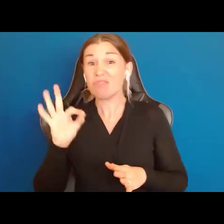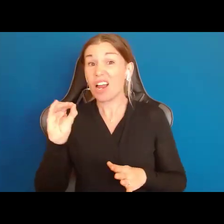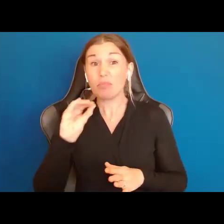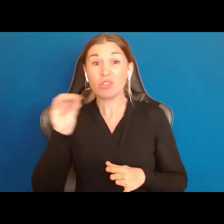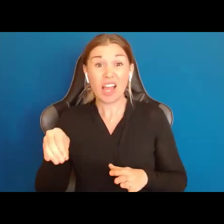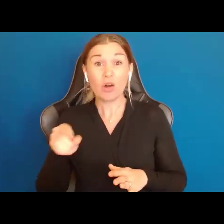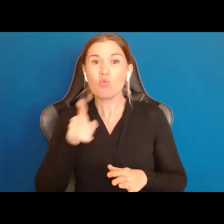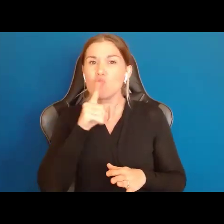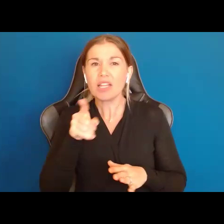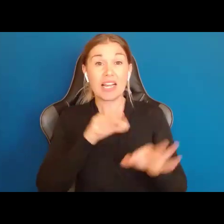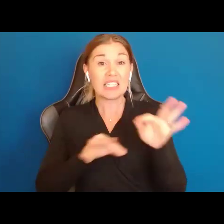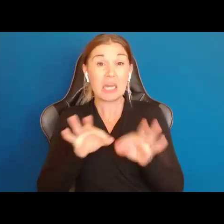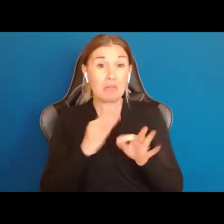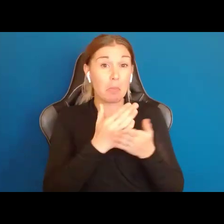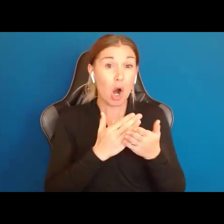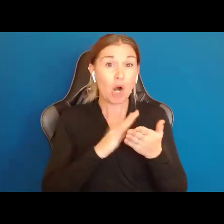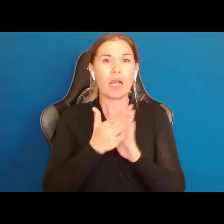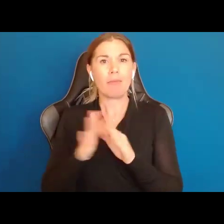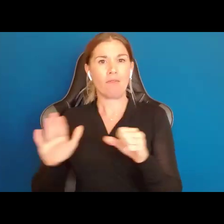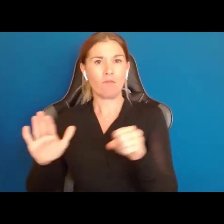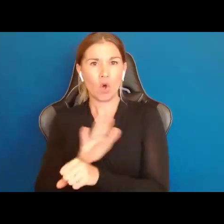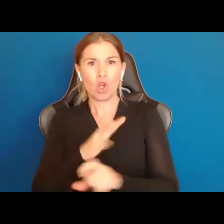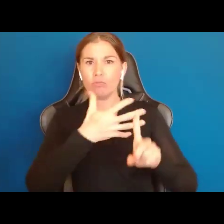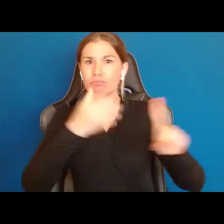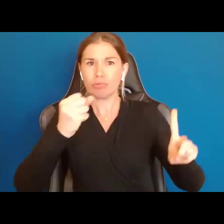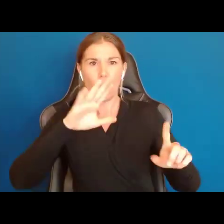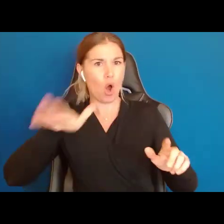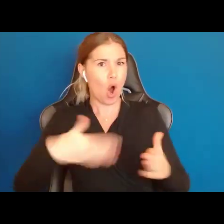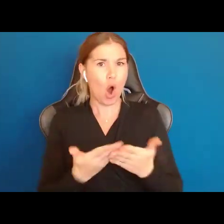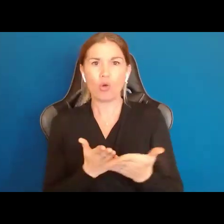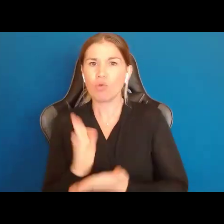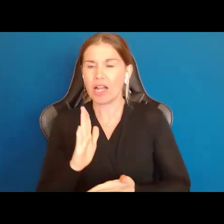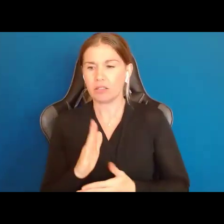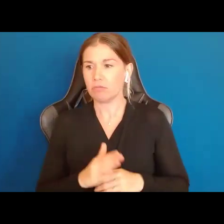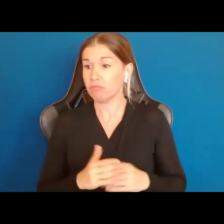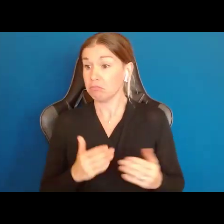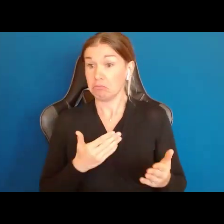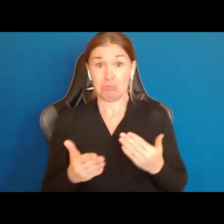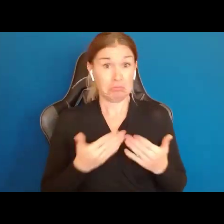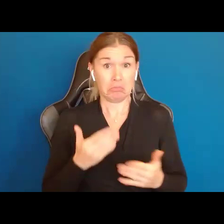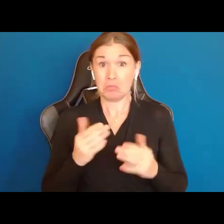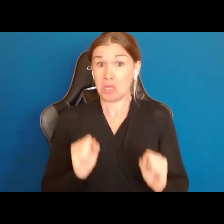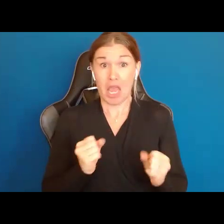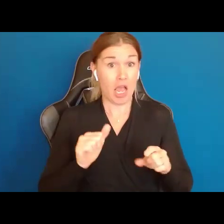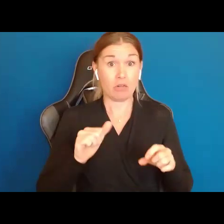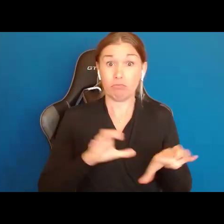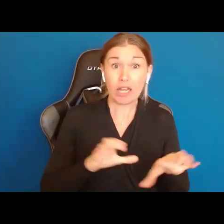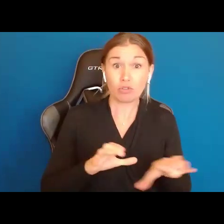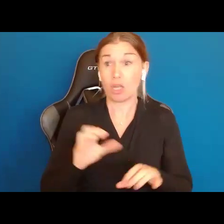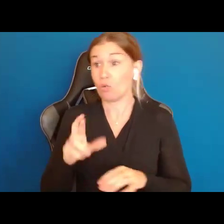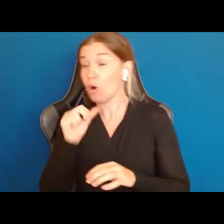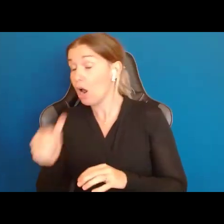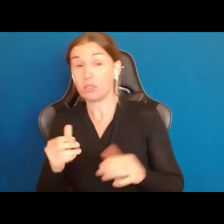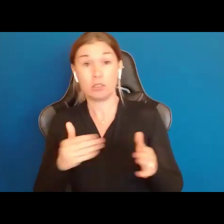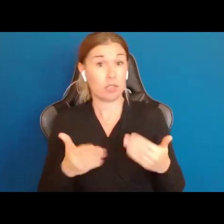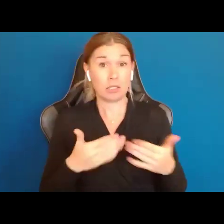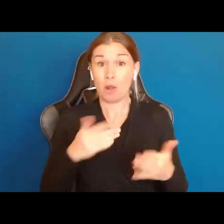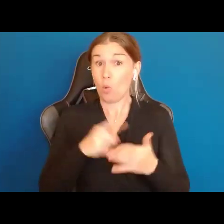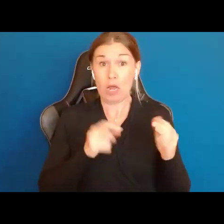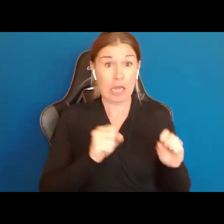or Plenary and take away all rights. Regardless of weather you are able to exercise them, regardless of what you want, regardless of what you can do or what your doctor says,